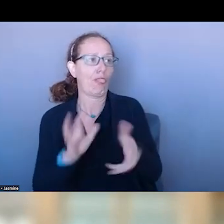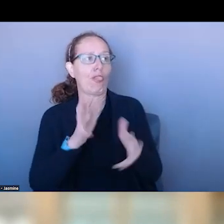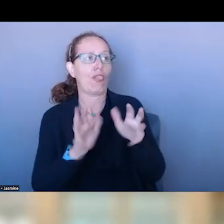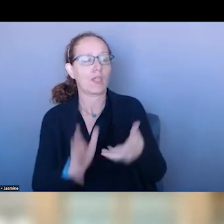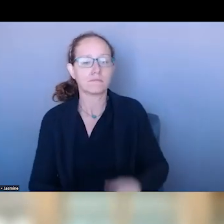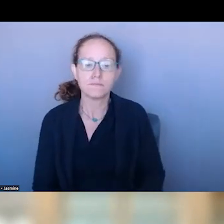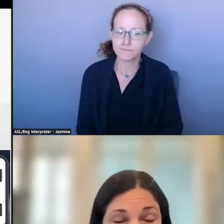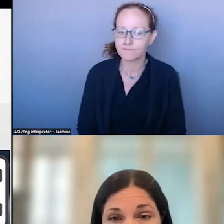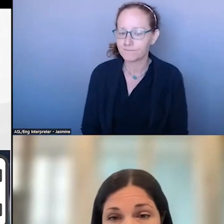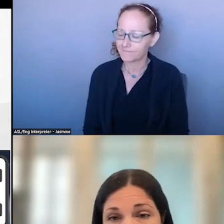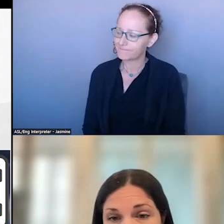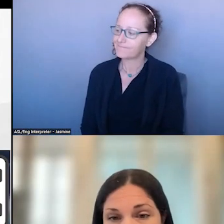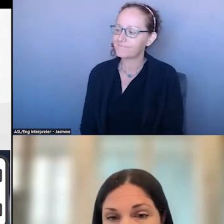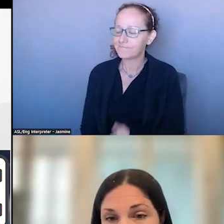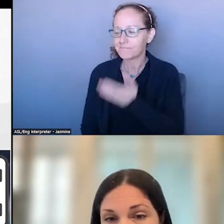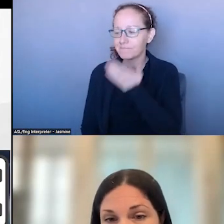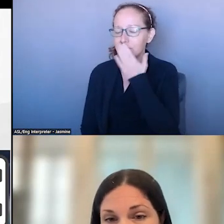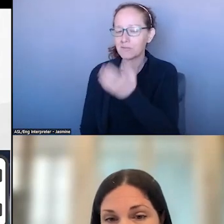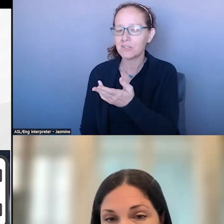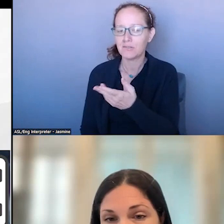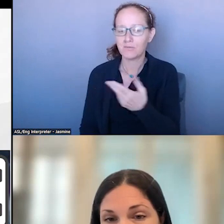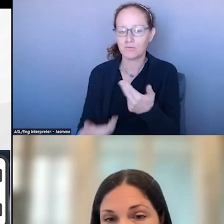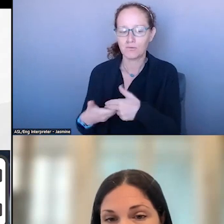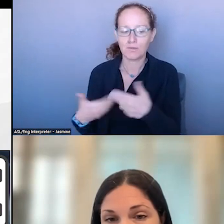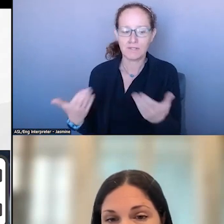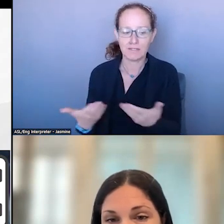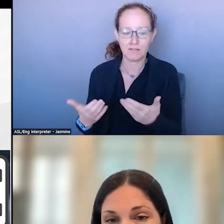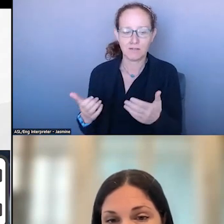WITH TELE-HEALTH, THAT IS INTERESTING. DO YOU THINK